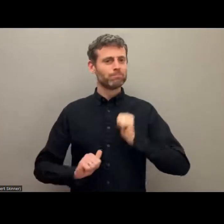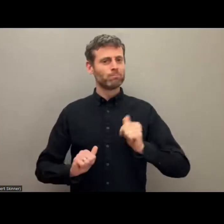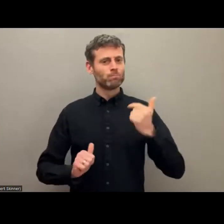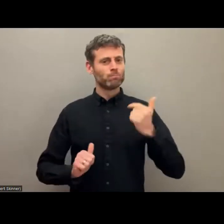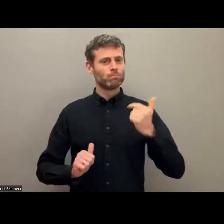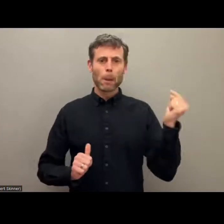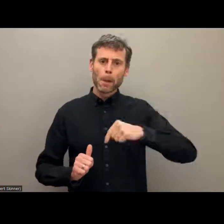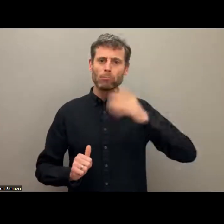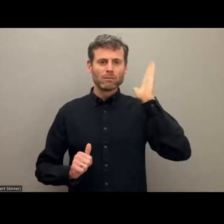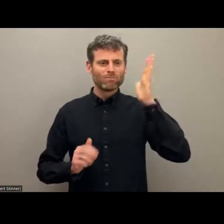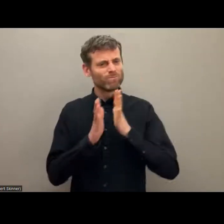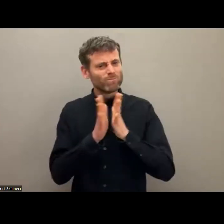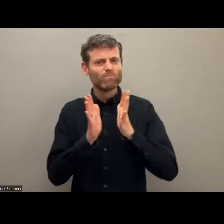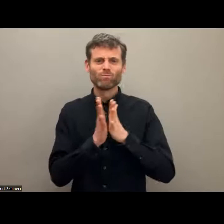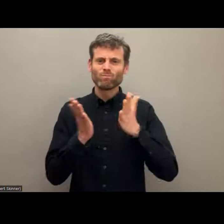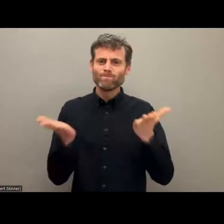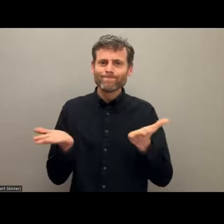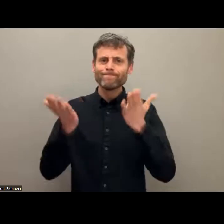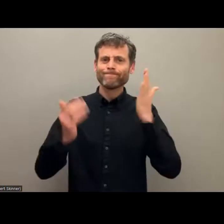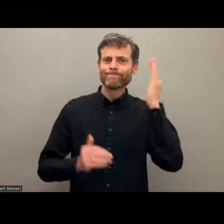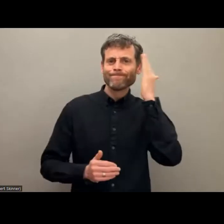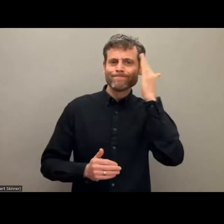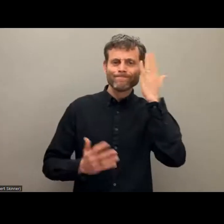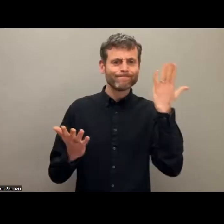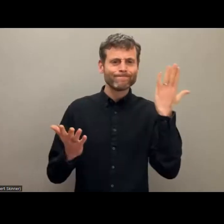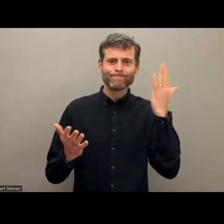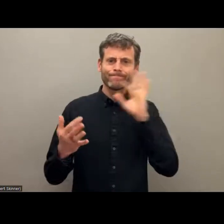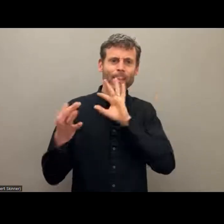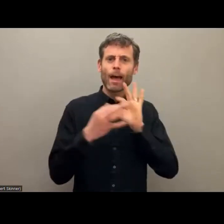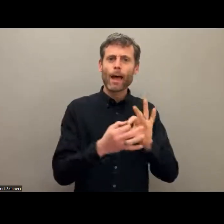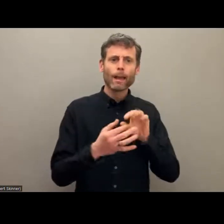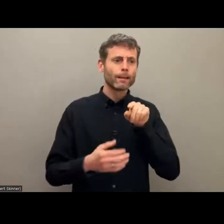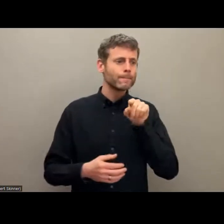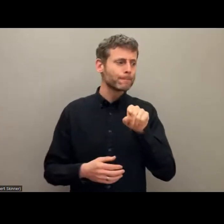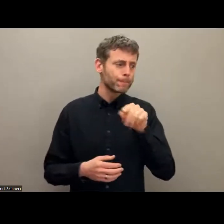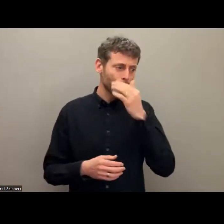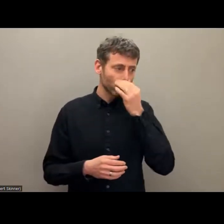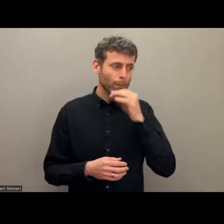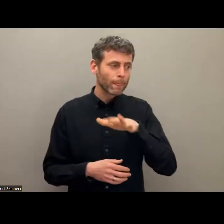the very